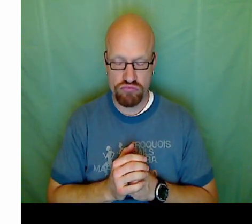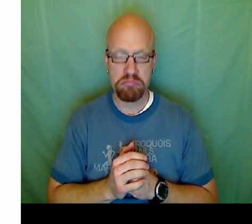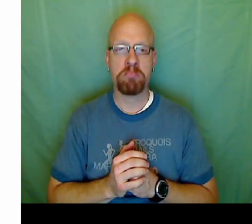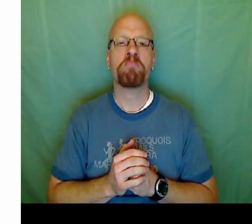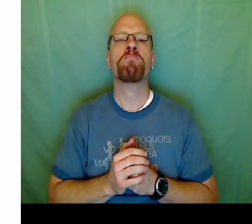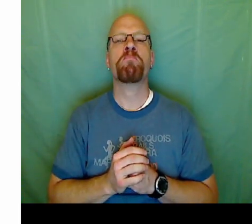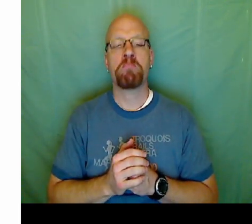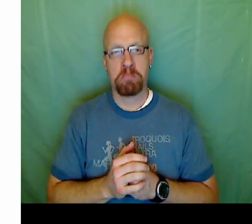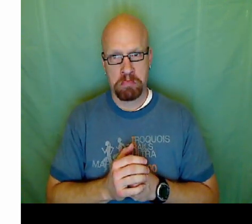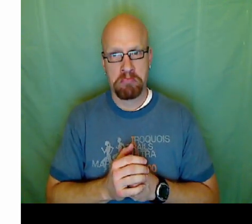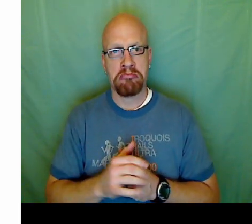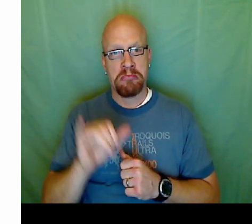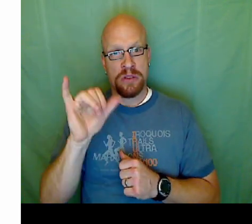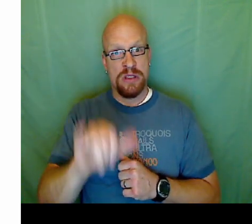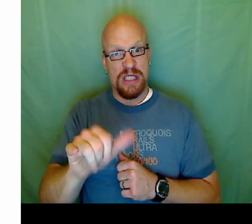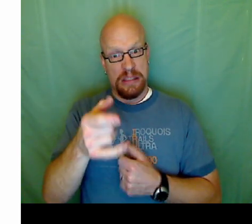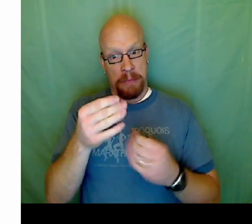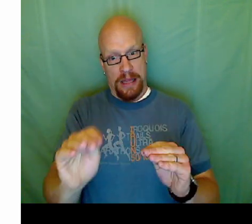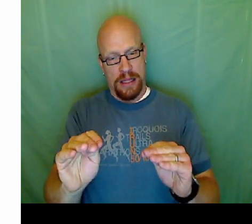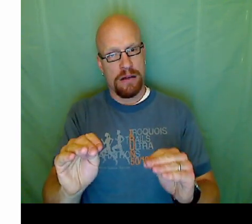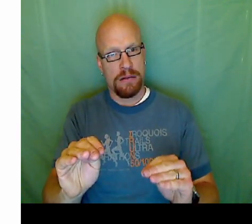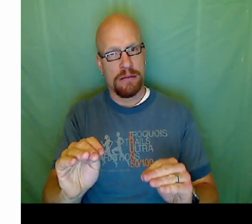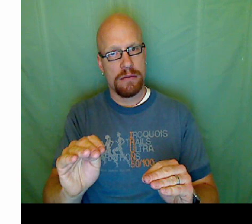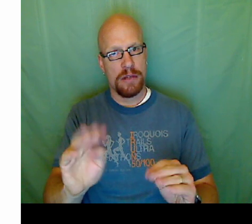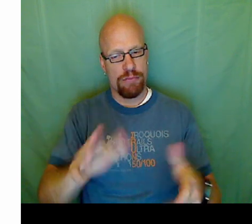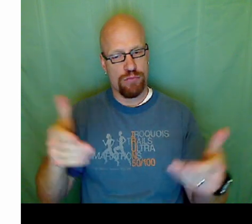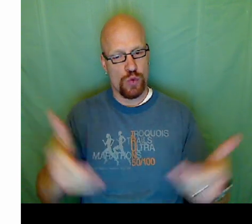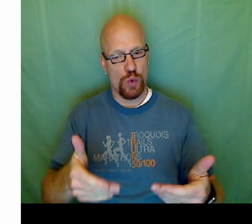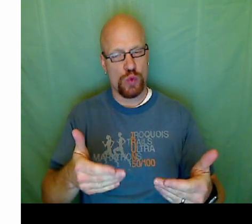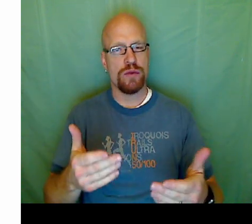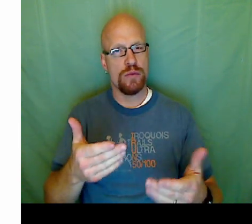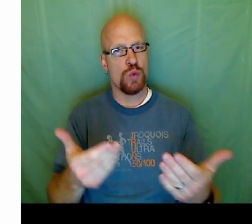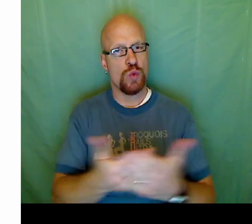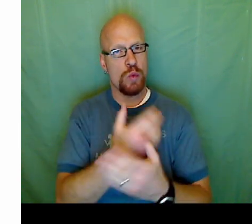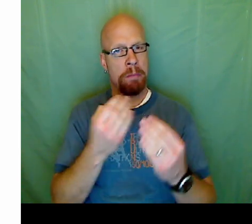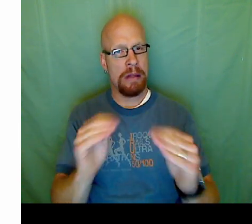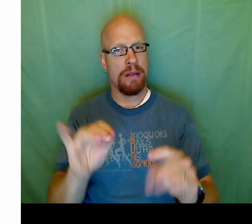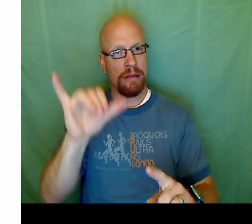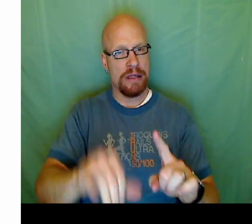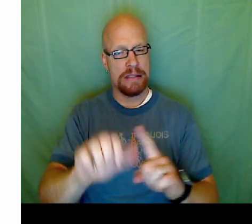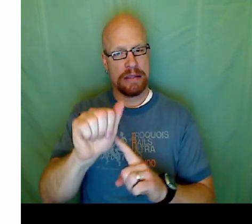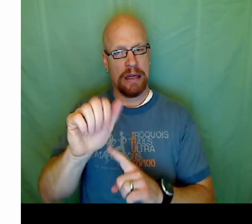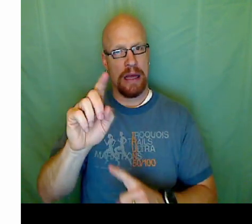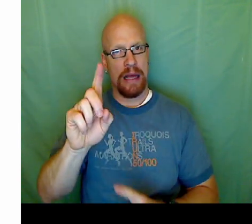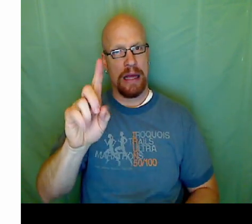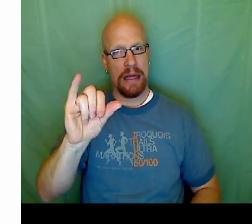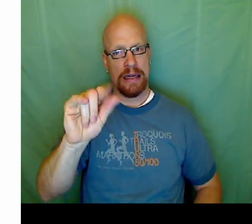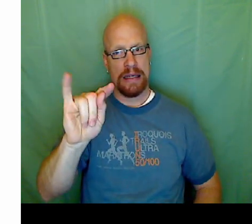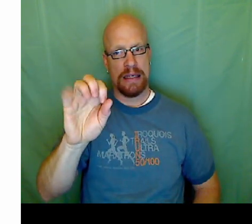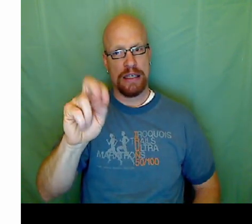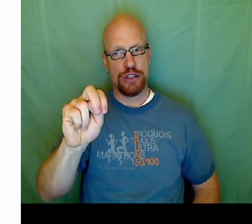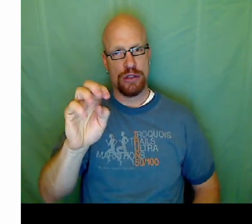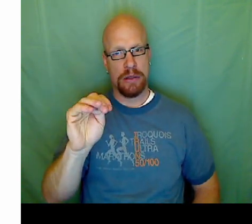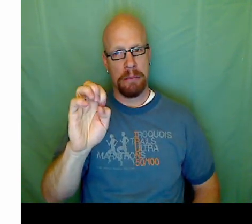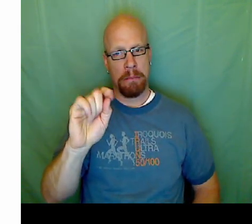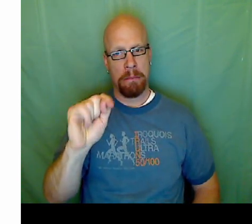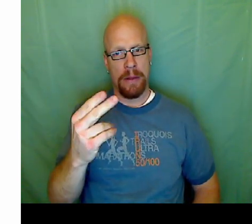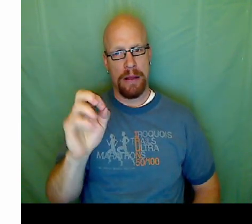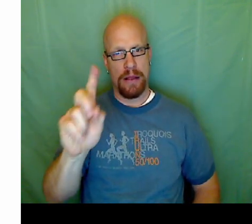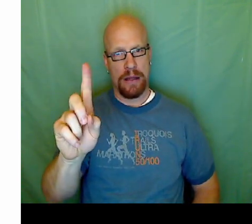The solution to a system of equations, a system of two equations. This method we have is the addition method.